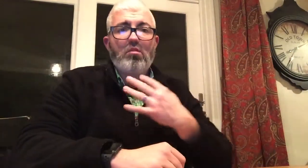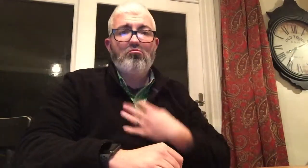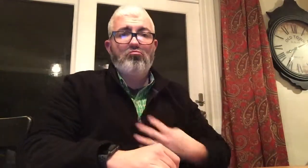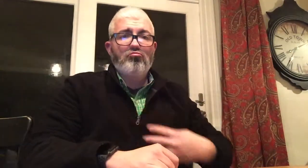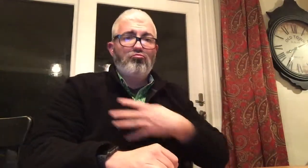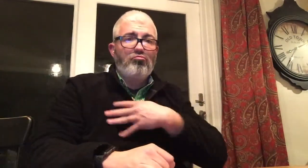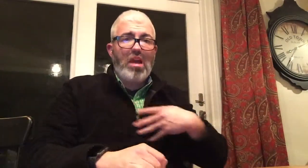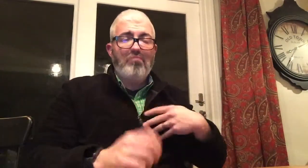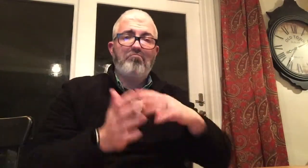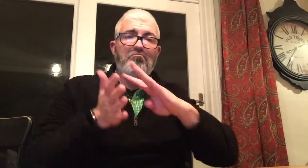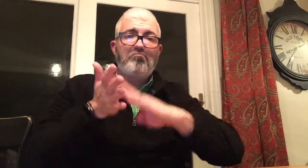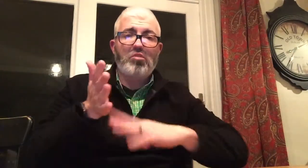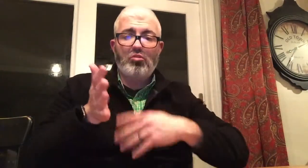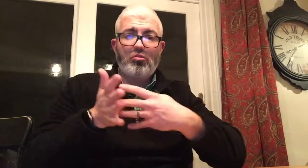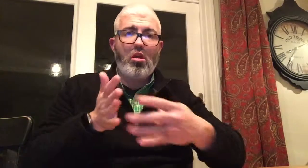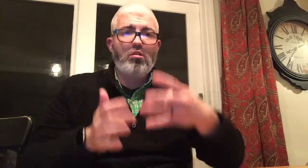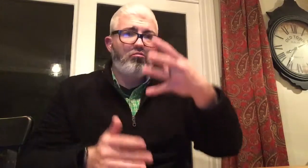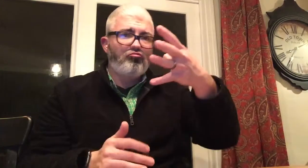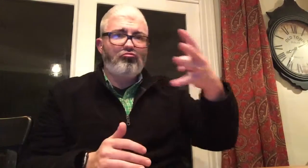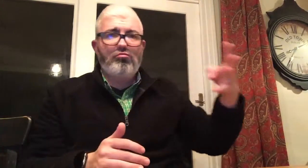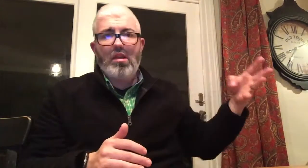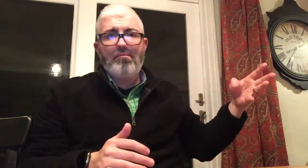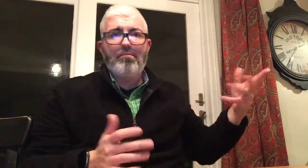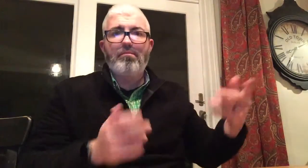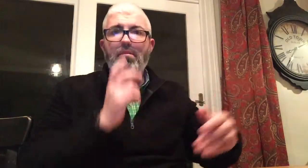4 - STRIPE (VARIATIONS SUCH AS STRIPED SHIRT HORIZONTAL & VERTICAL) / SCHEDULE or SPREADSHEET